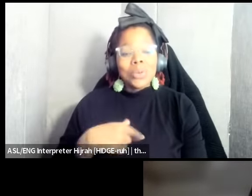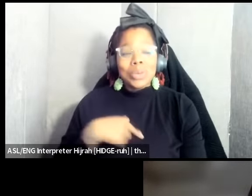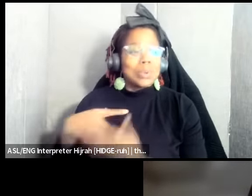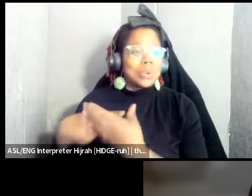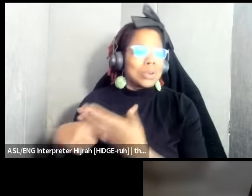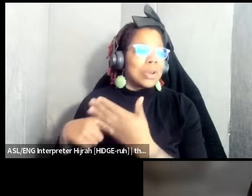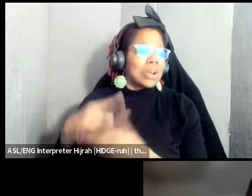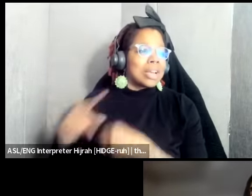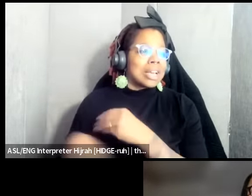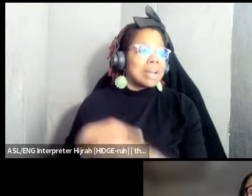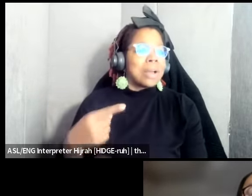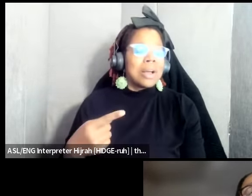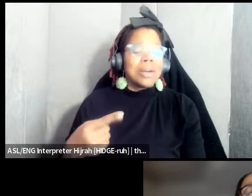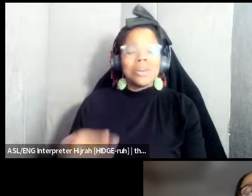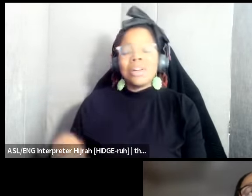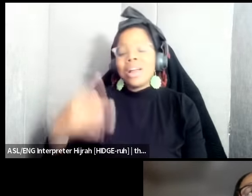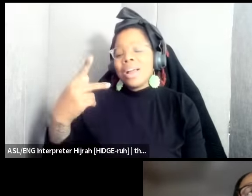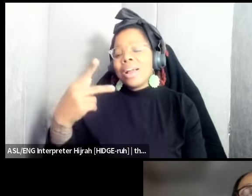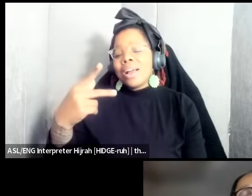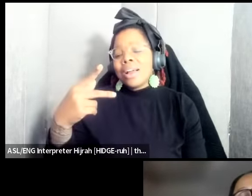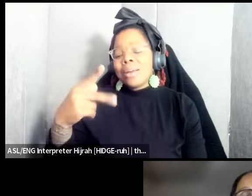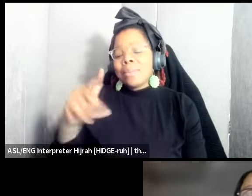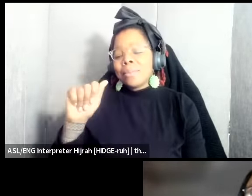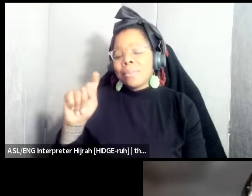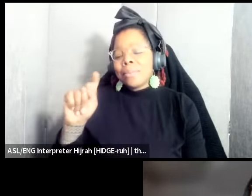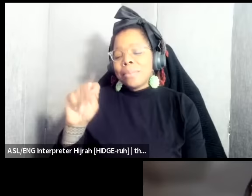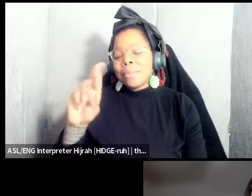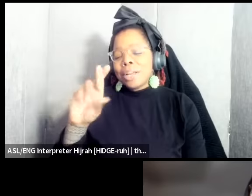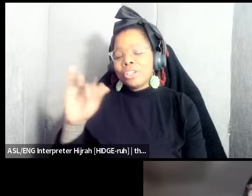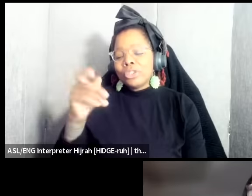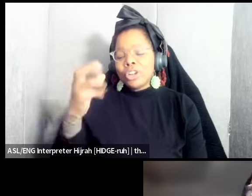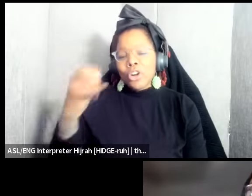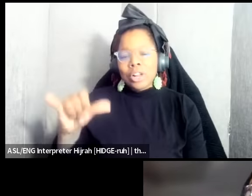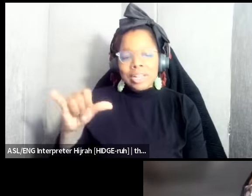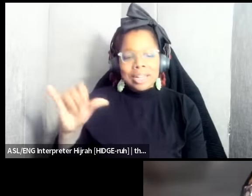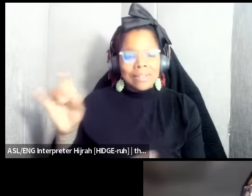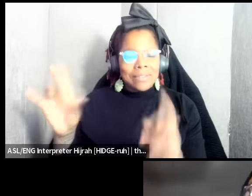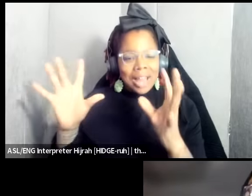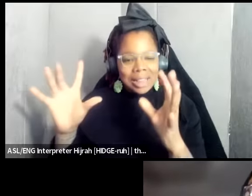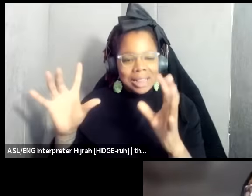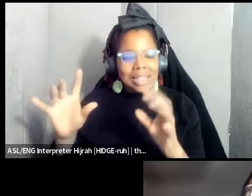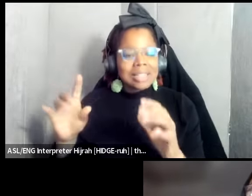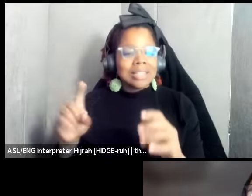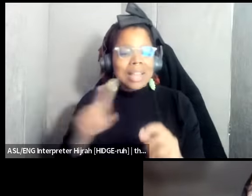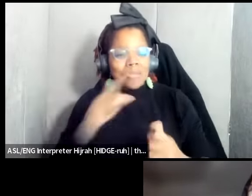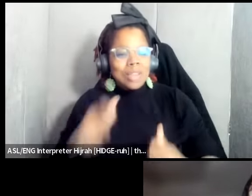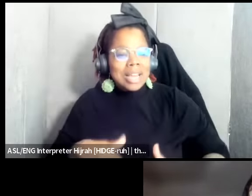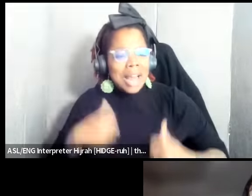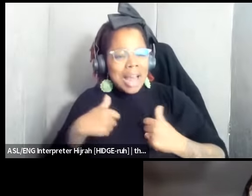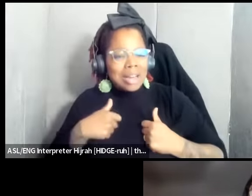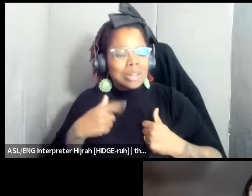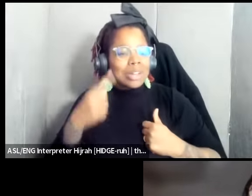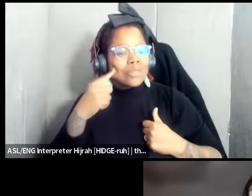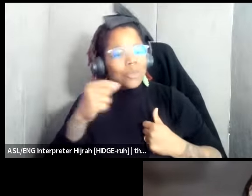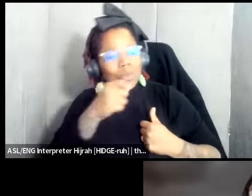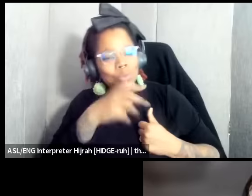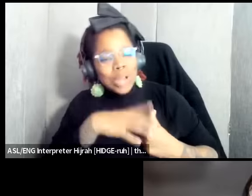violence and thinking about the gendered realities of um women girls and gender expansive people in